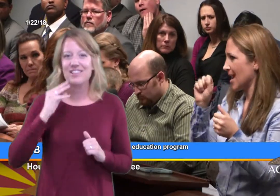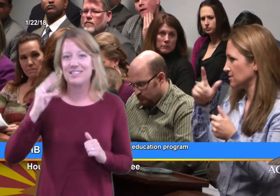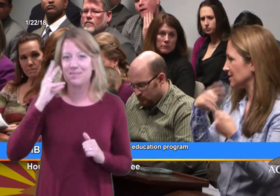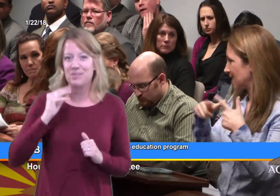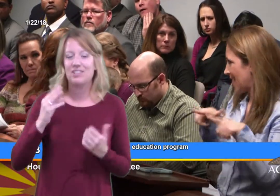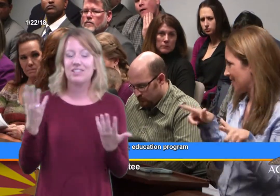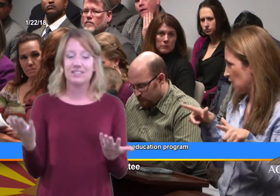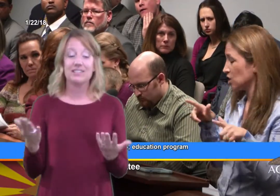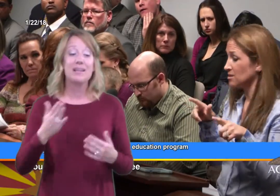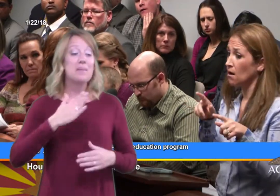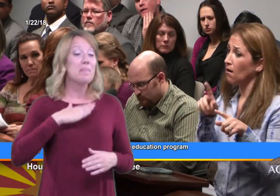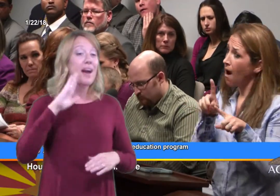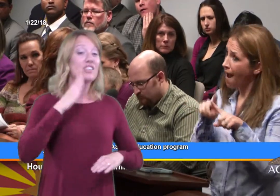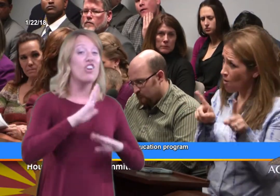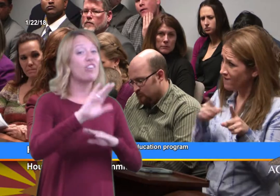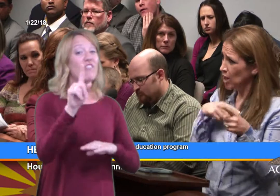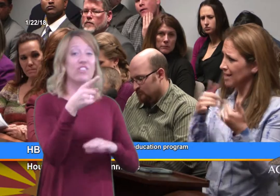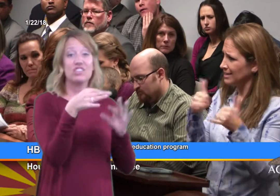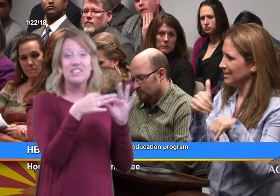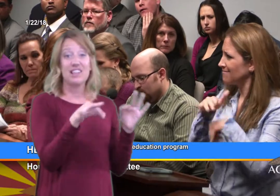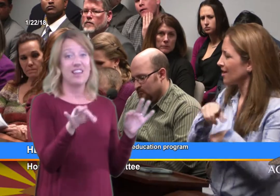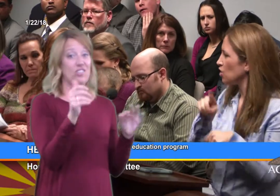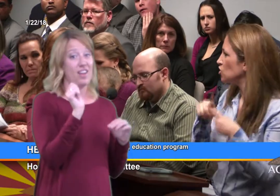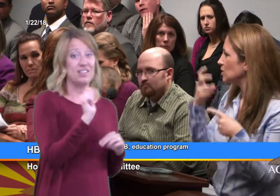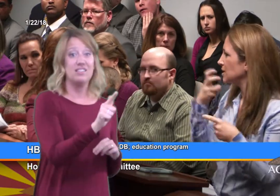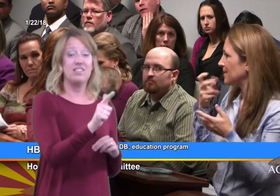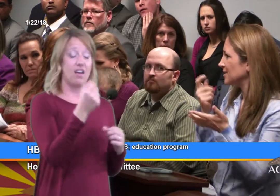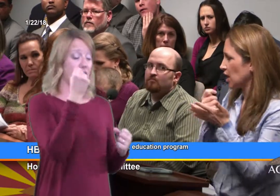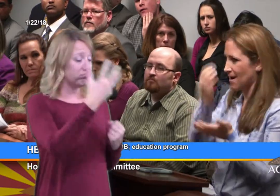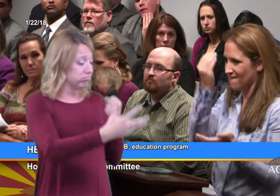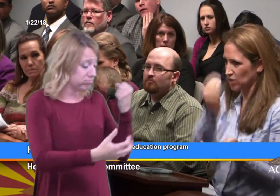because her first language is American Sign Language and I sign with her.